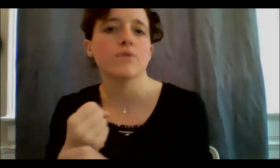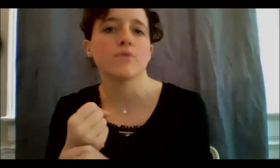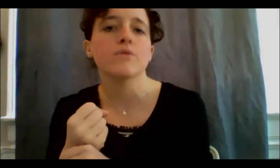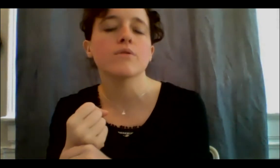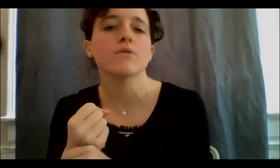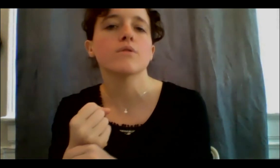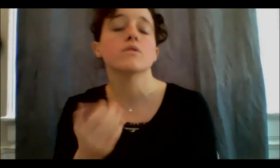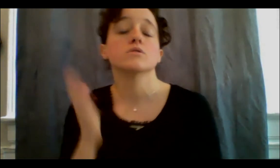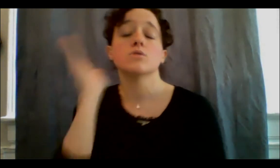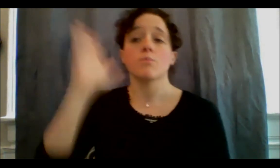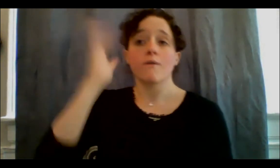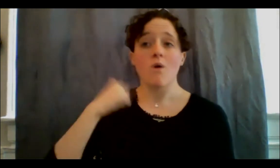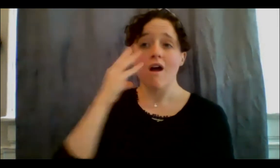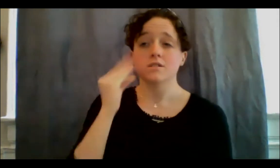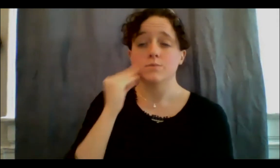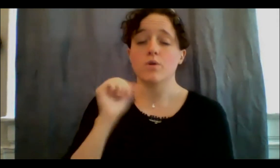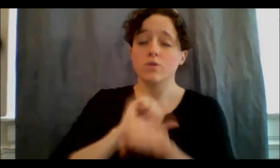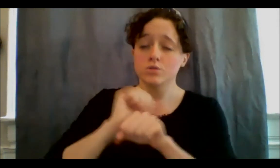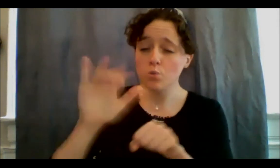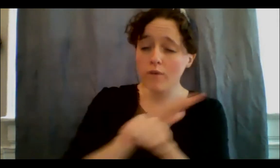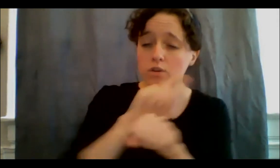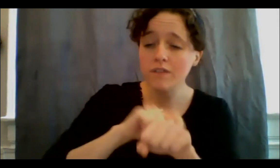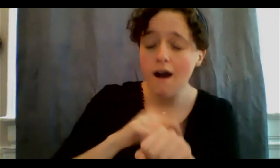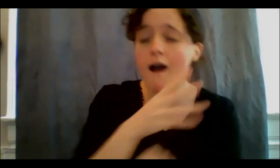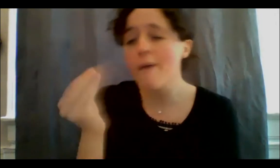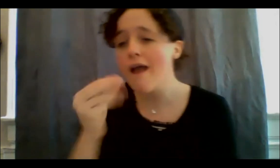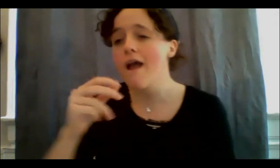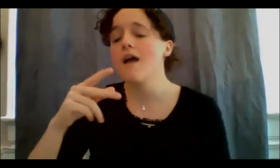on the side, and I was very fortunate to be able to have that security through